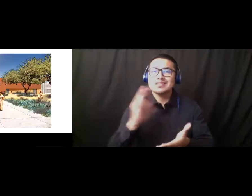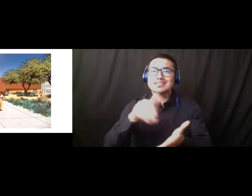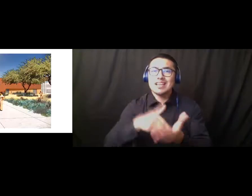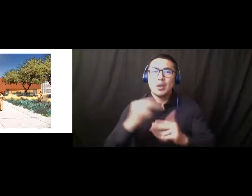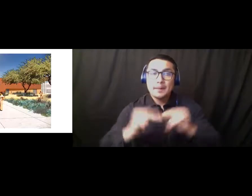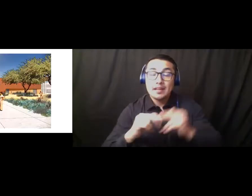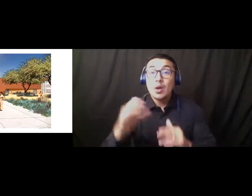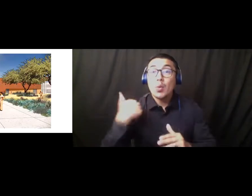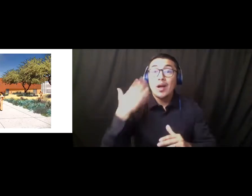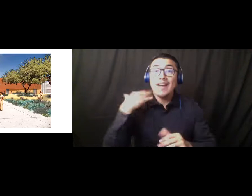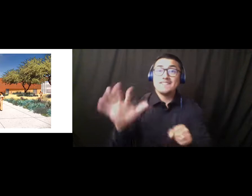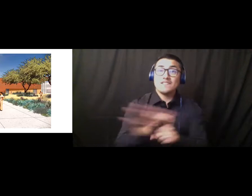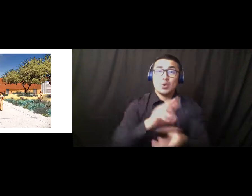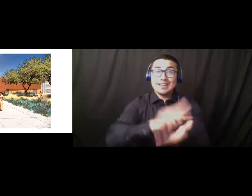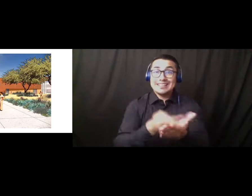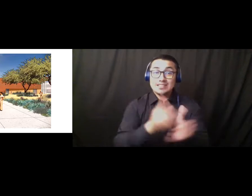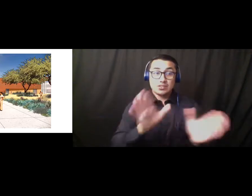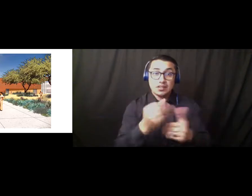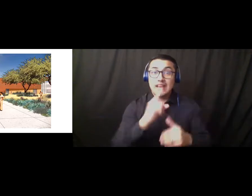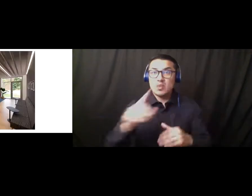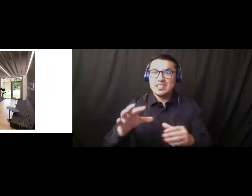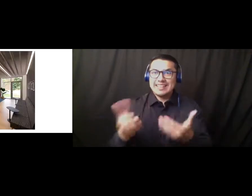and dining area, as well as many gathering spaces for students.